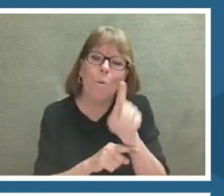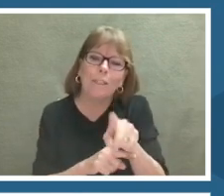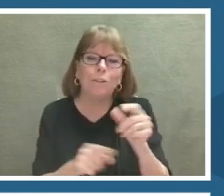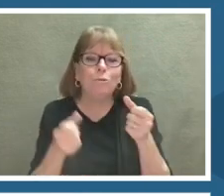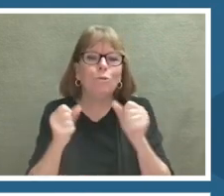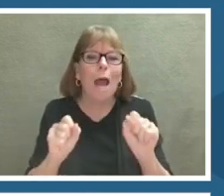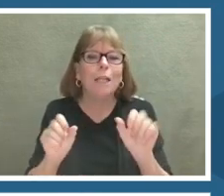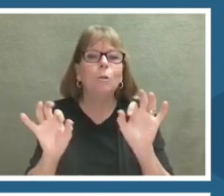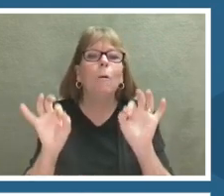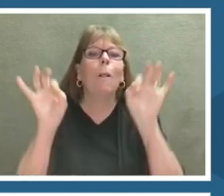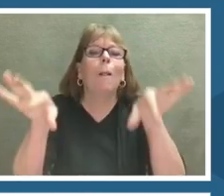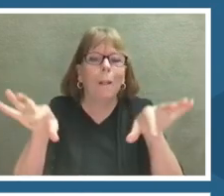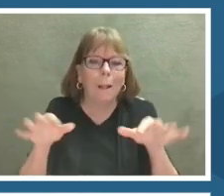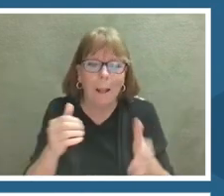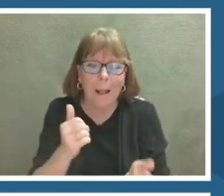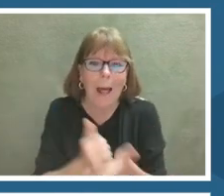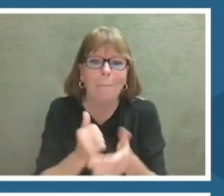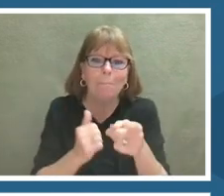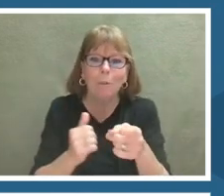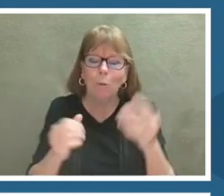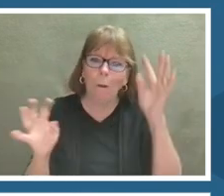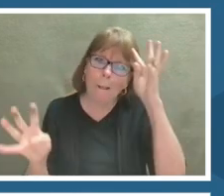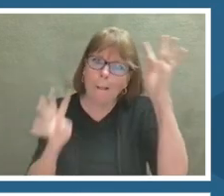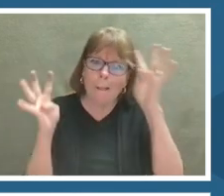I've told you about what we are going to be talking about.